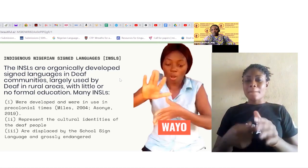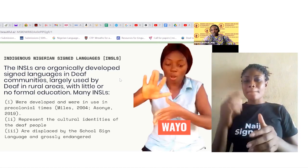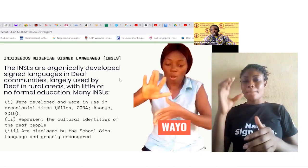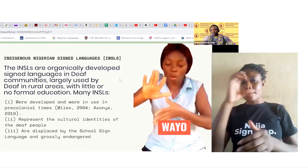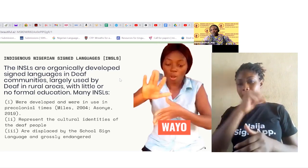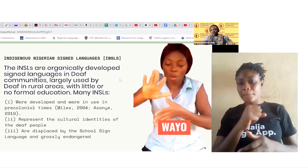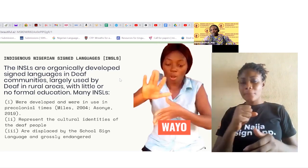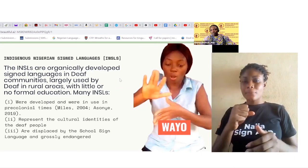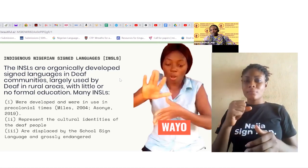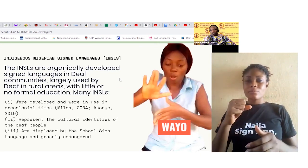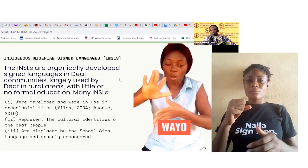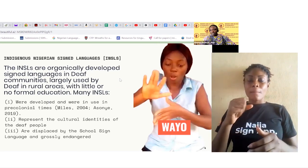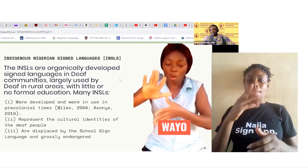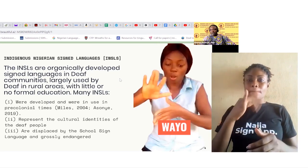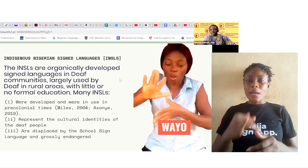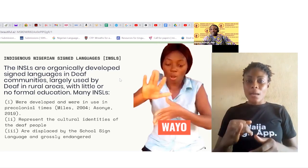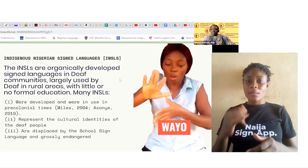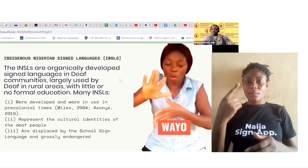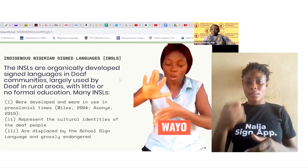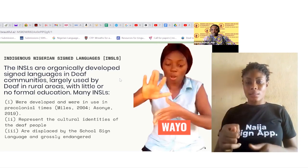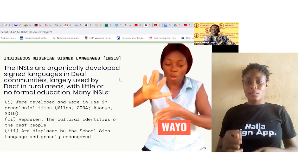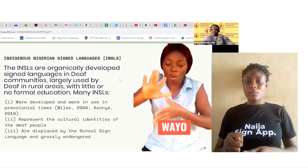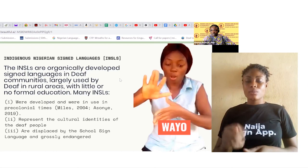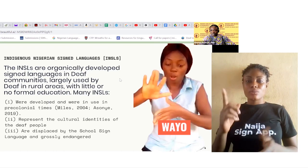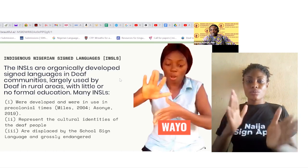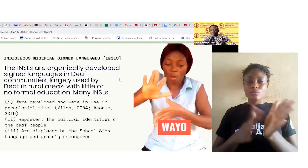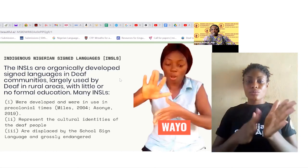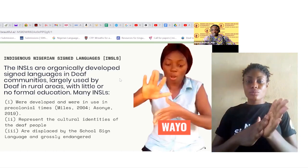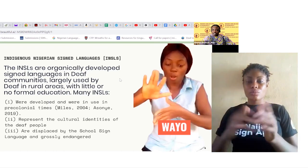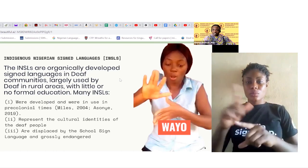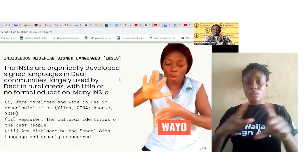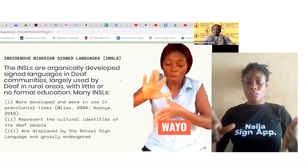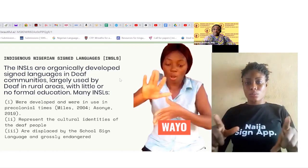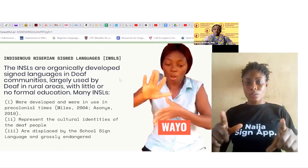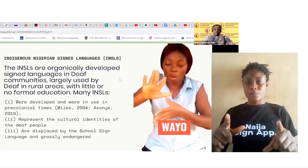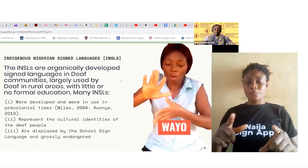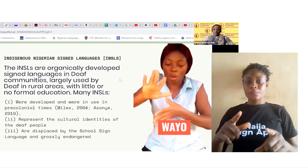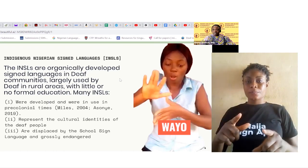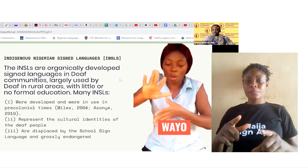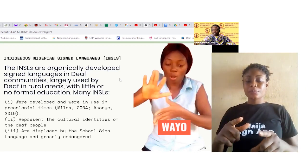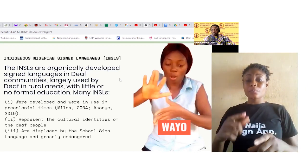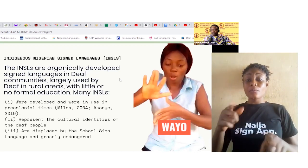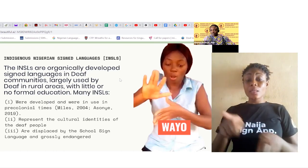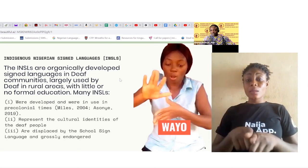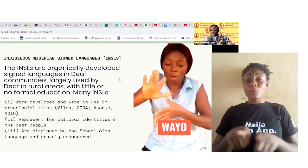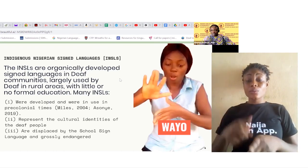which we also consider them as being grossly endangered by the virtue of our studies